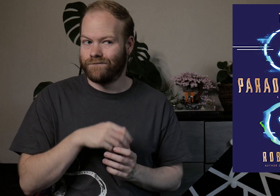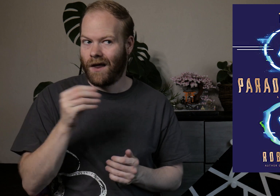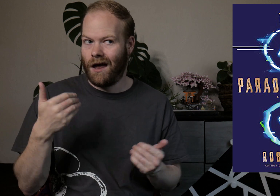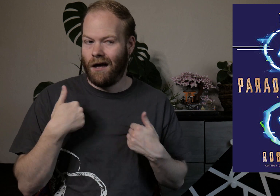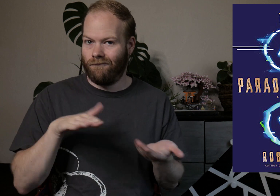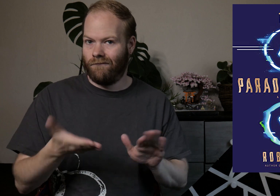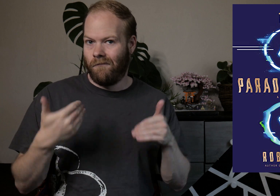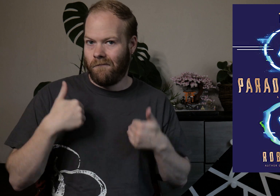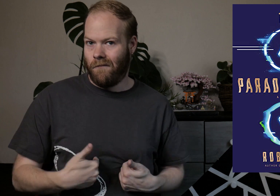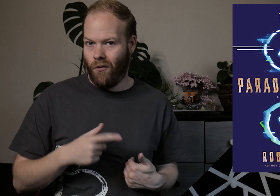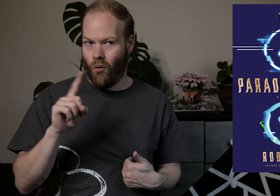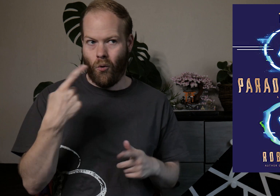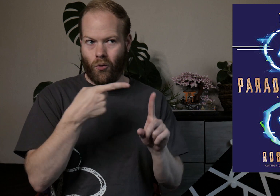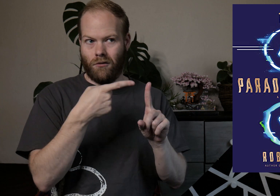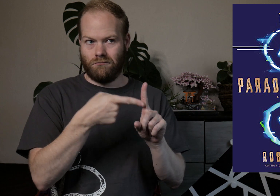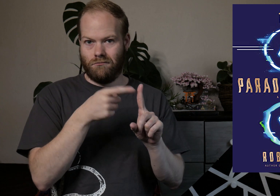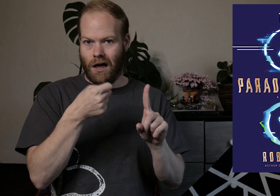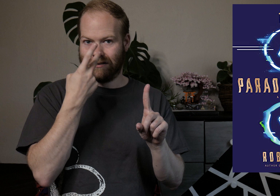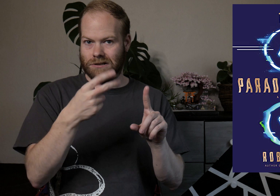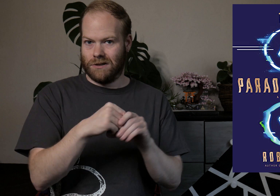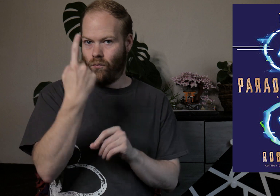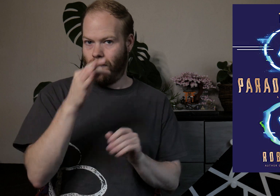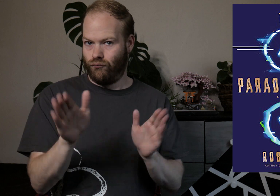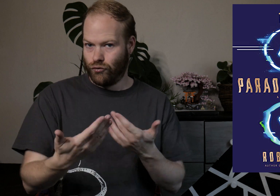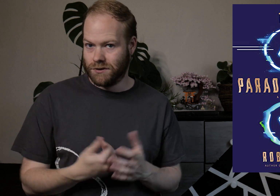and there's a corpse only she can see in one of the rooms.